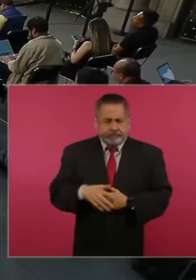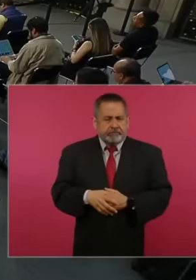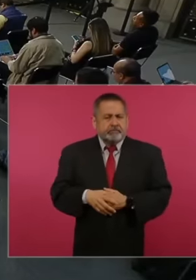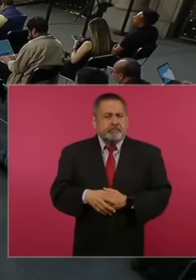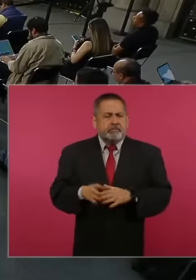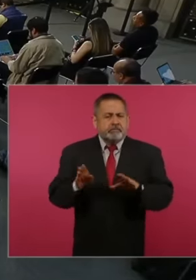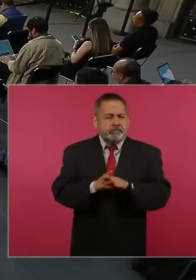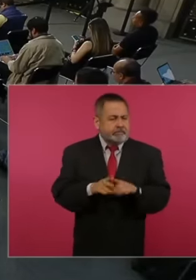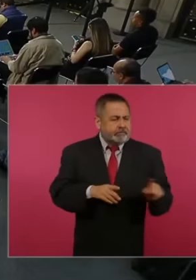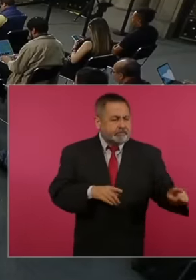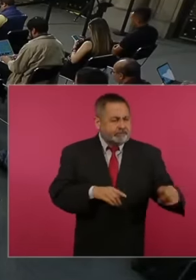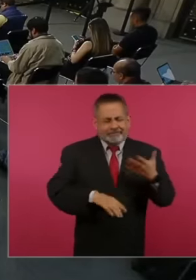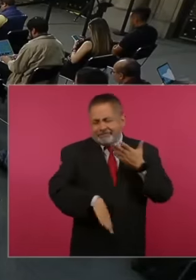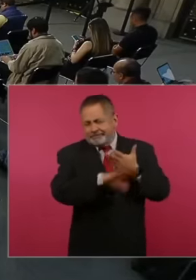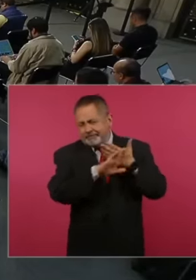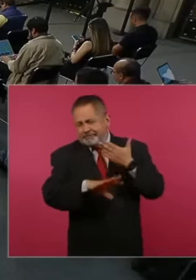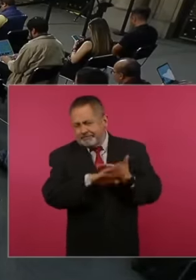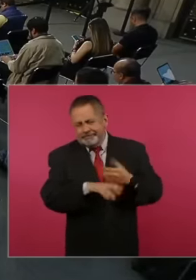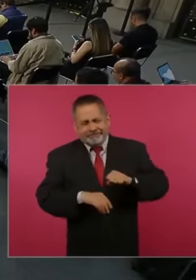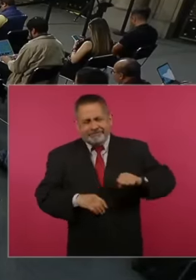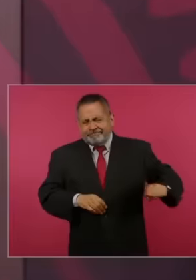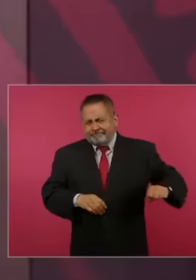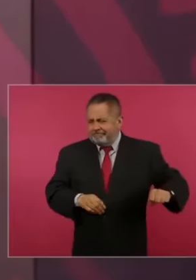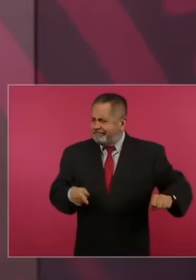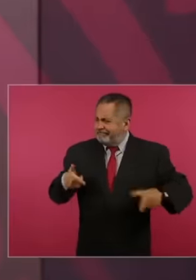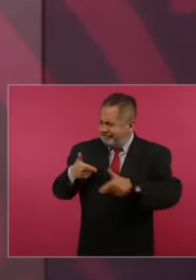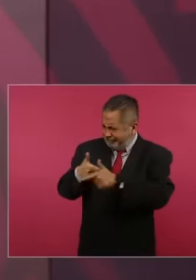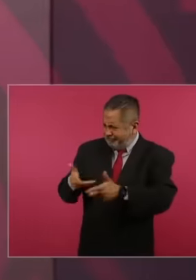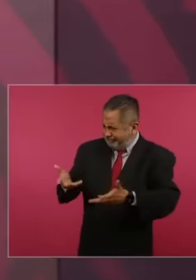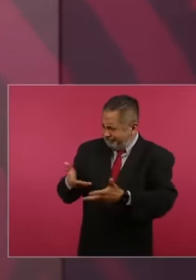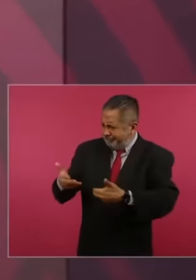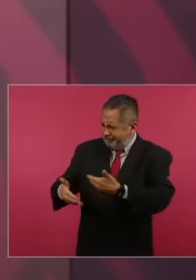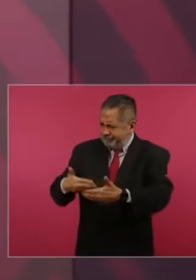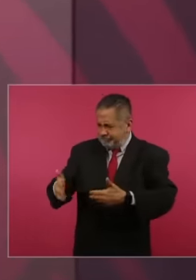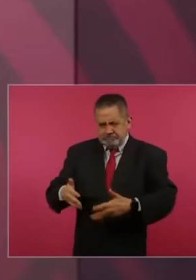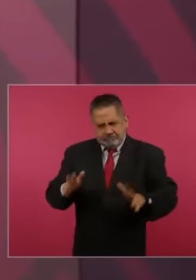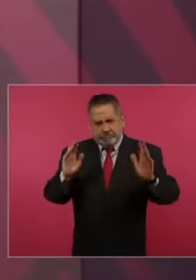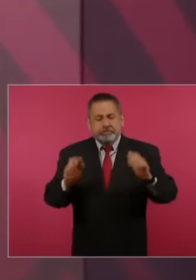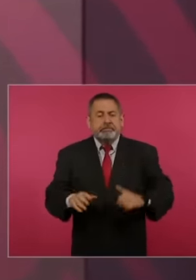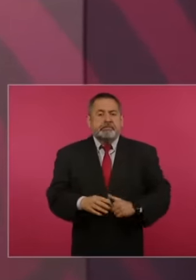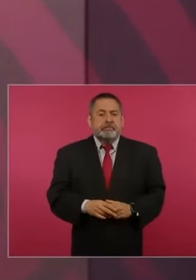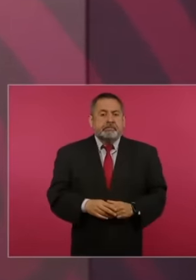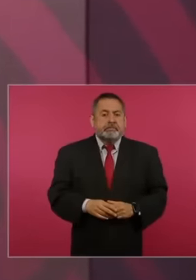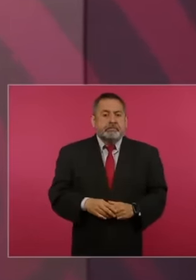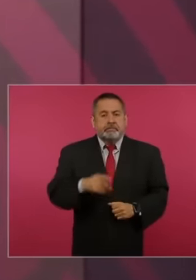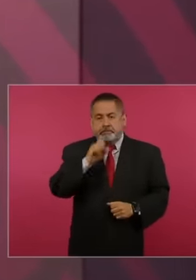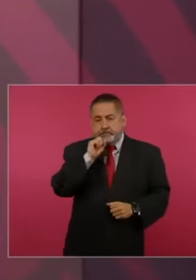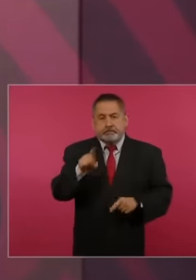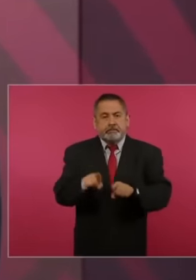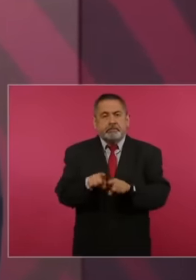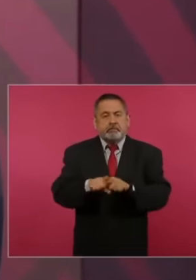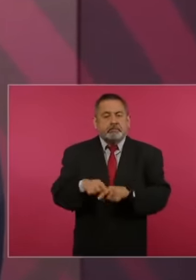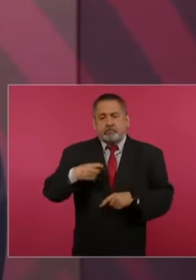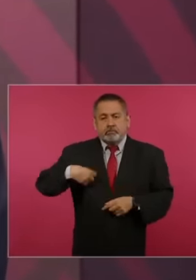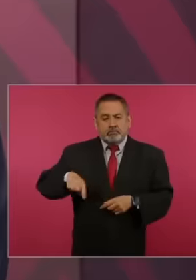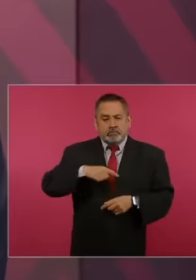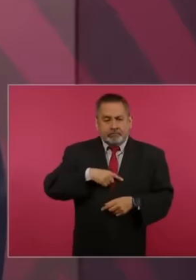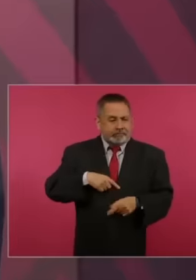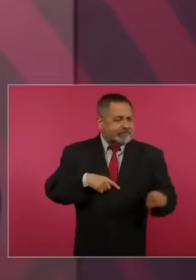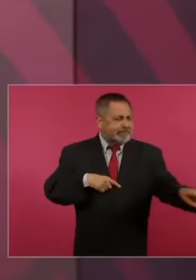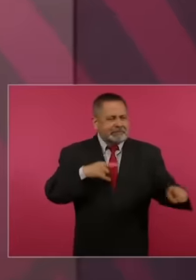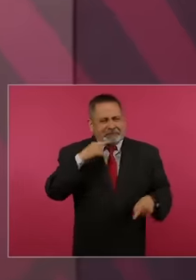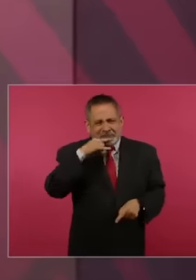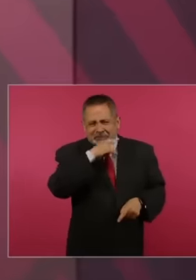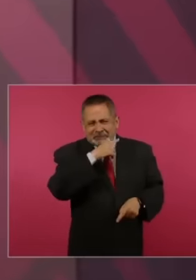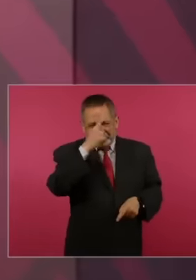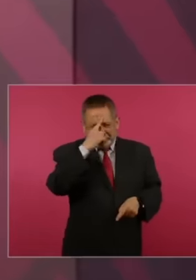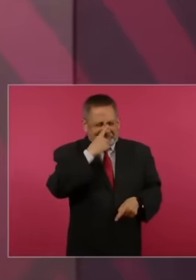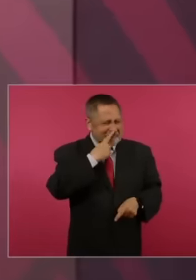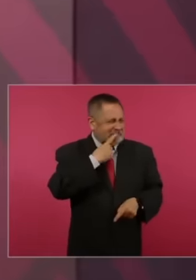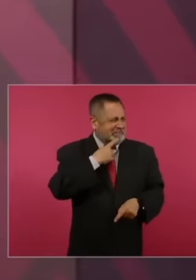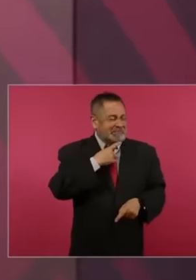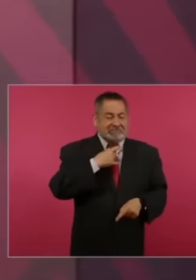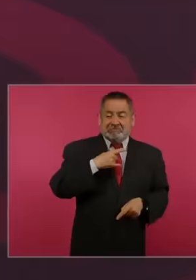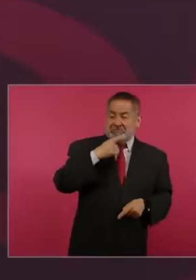of the conservative bloc also facing schism, cretinism,